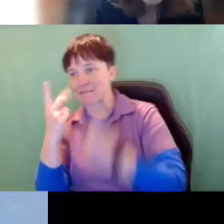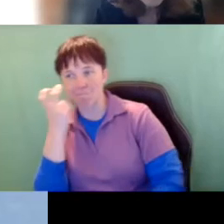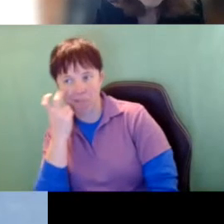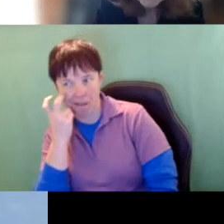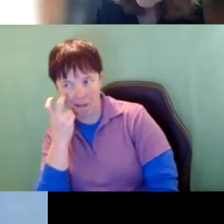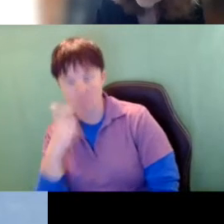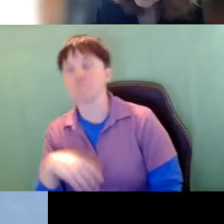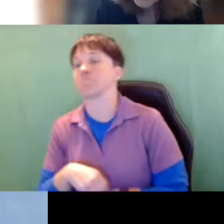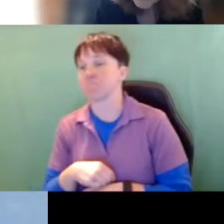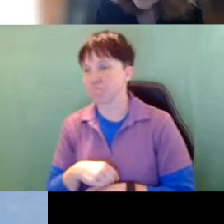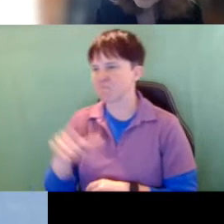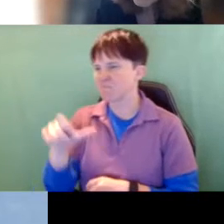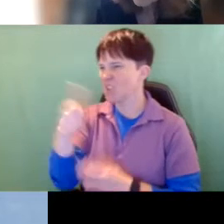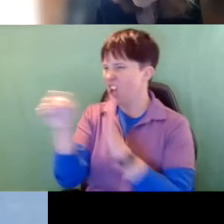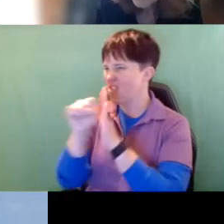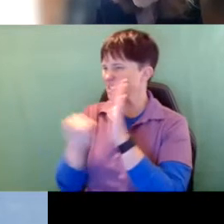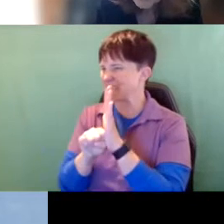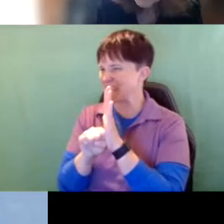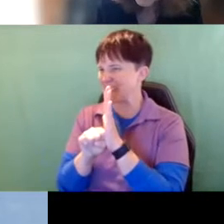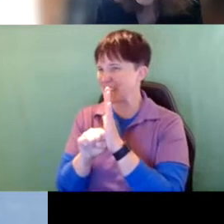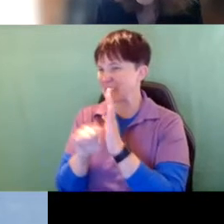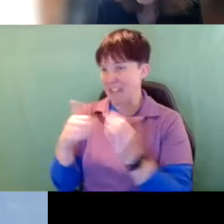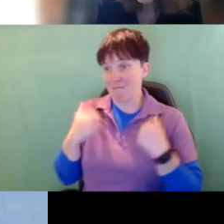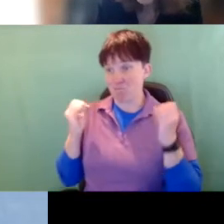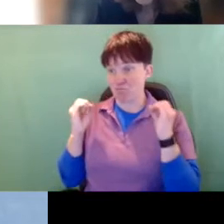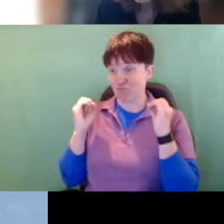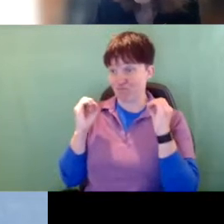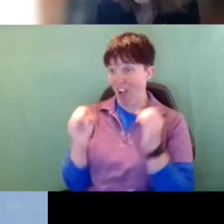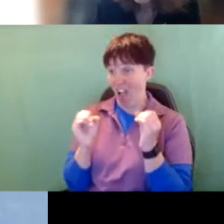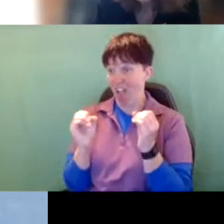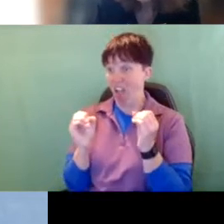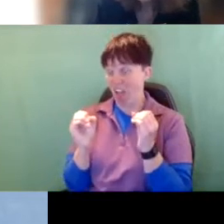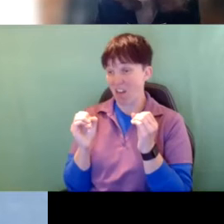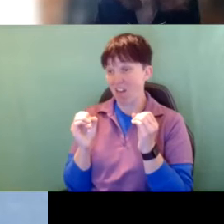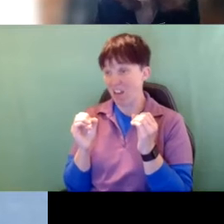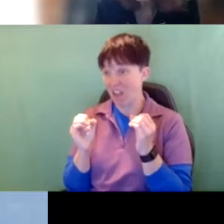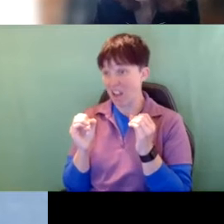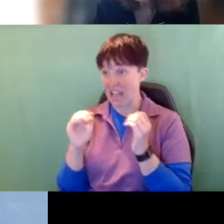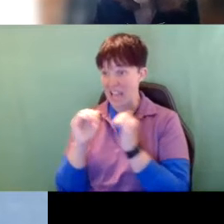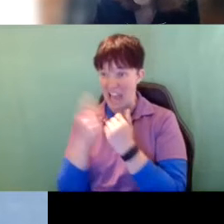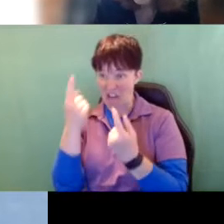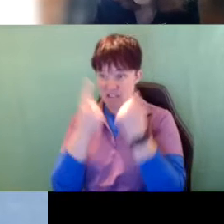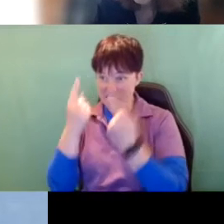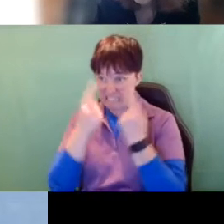Many States don't have anything that talks about how a student can be considered Deafblind